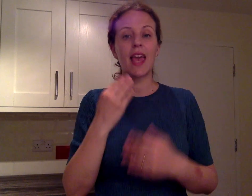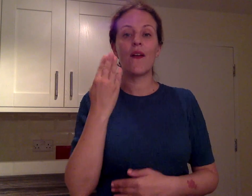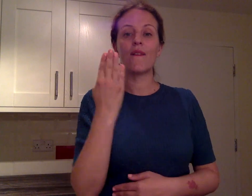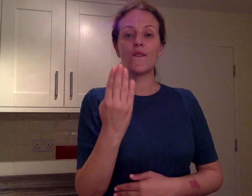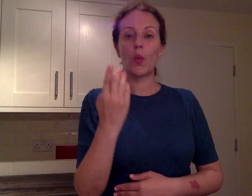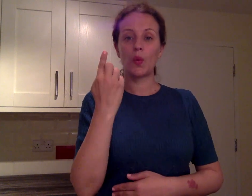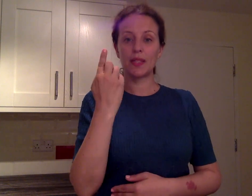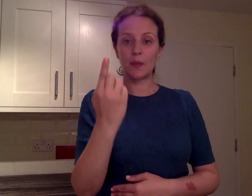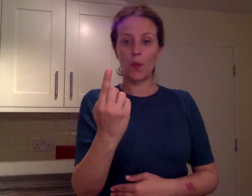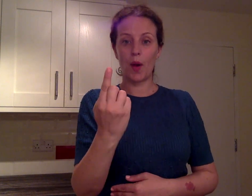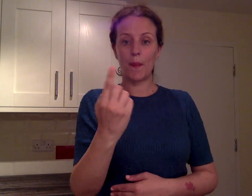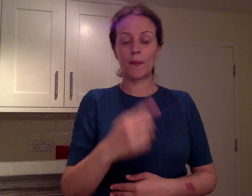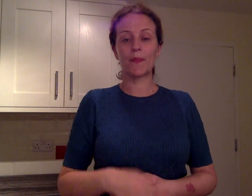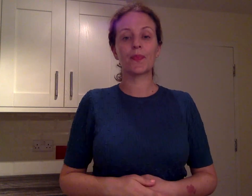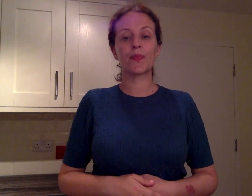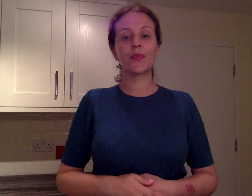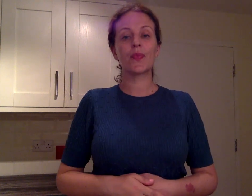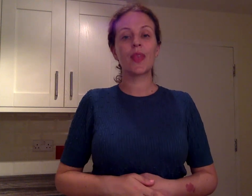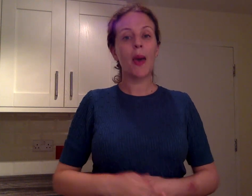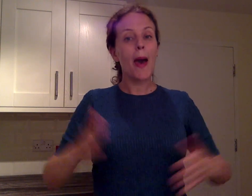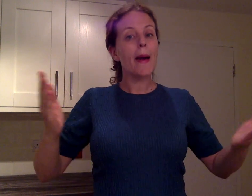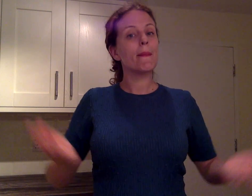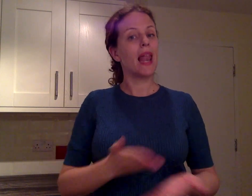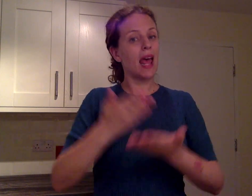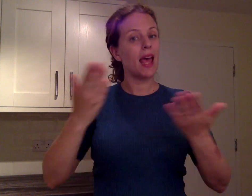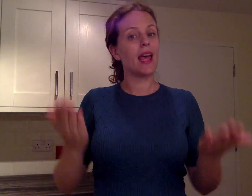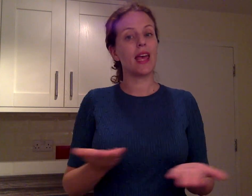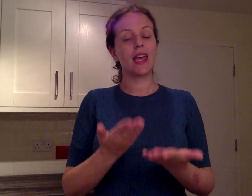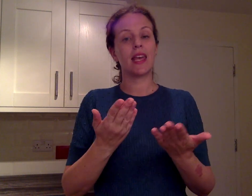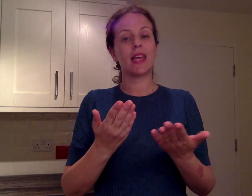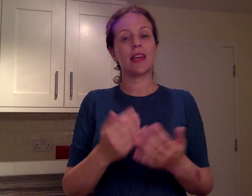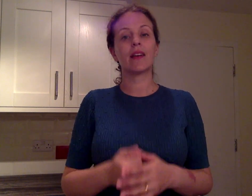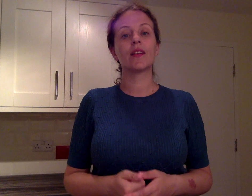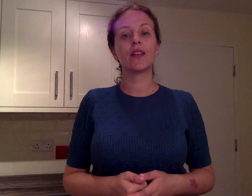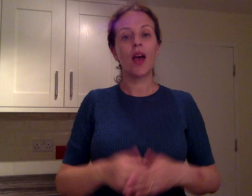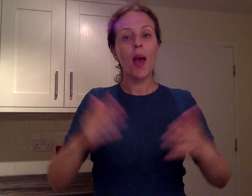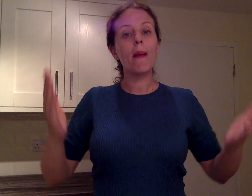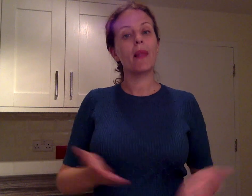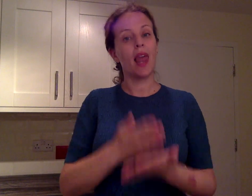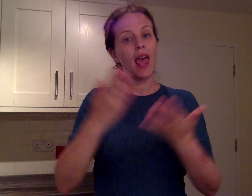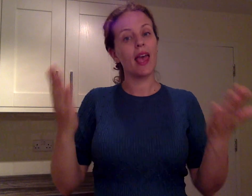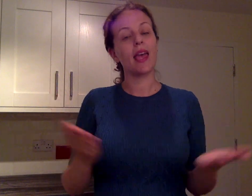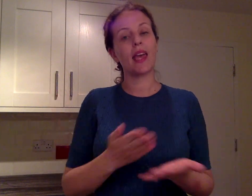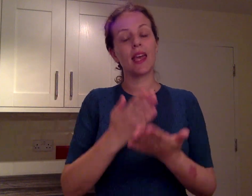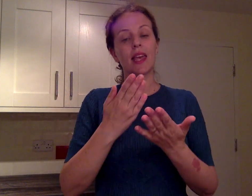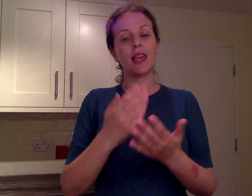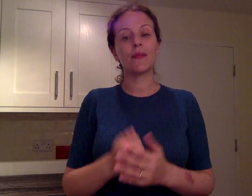Day 41 PLAY